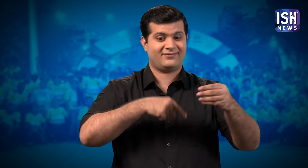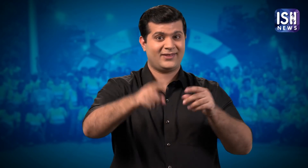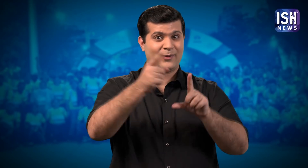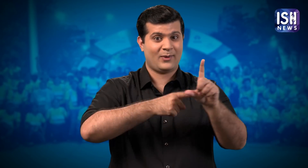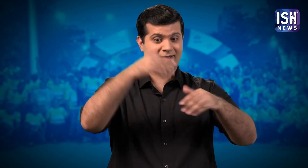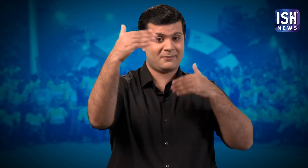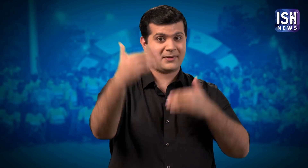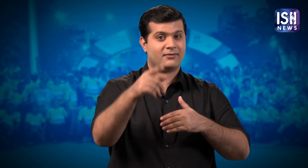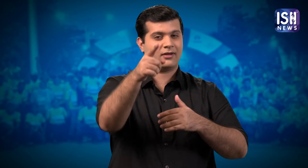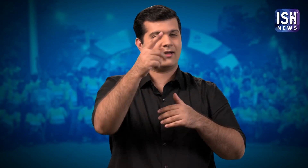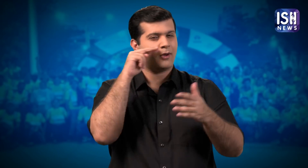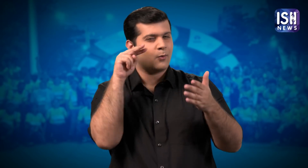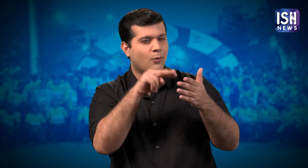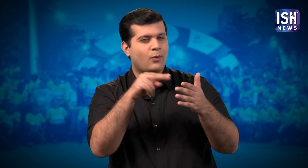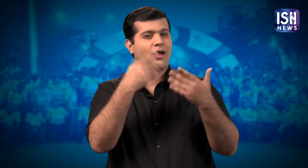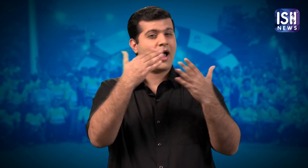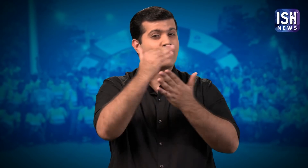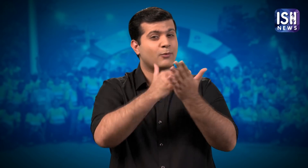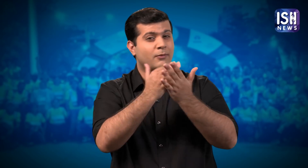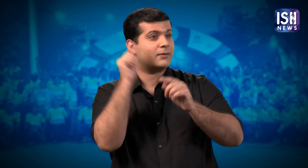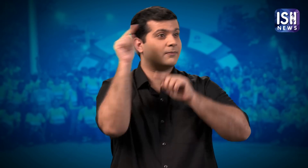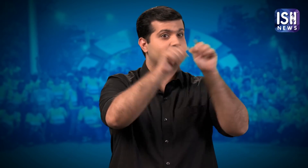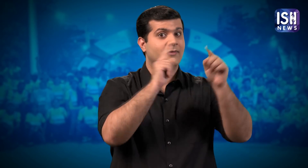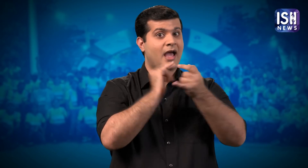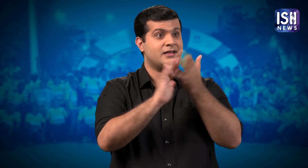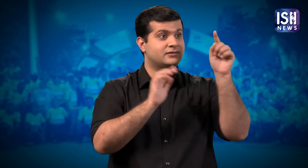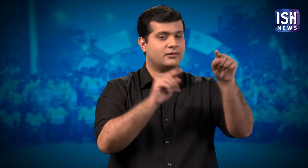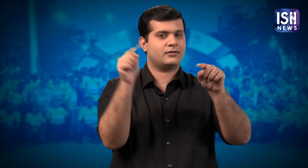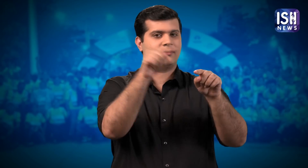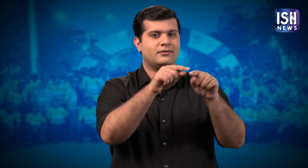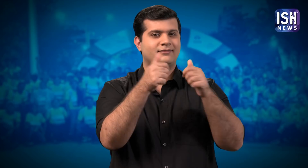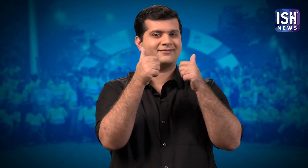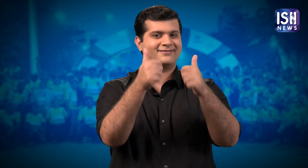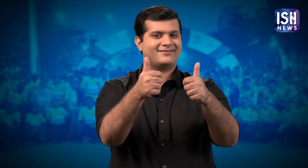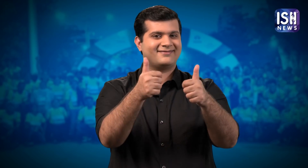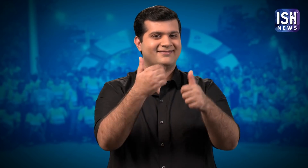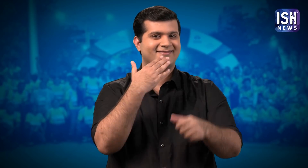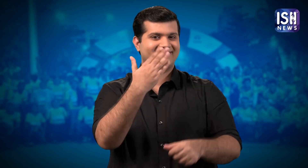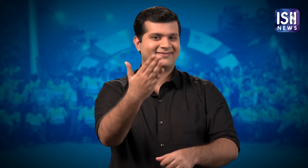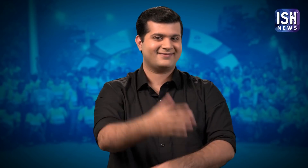During this year, keep watching our news and meet us at the events. Thank you!